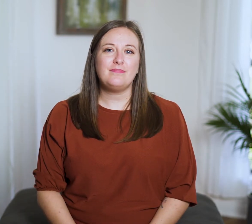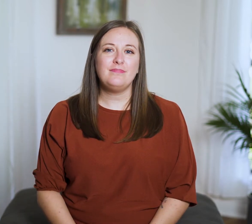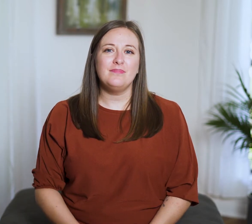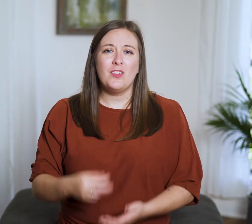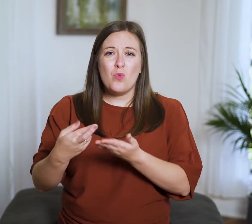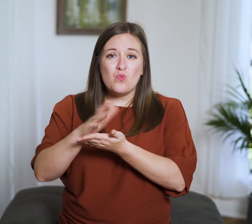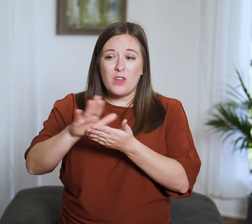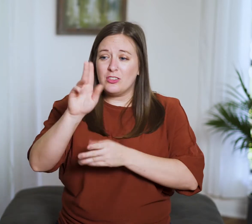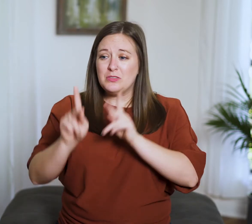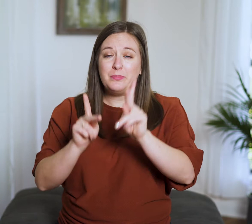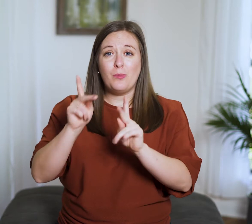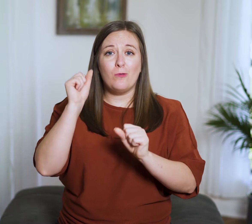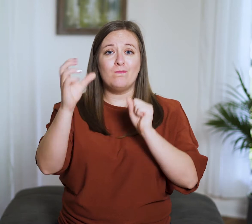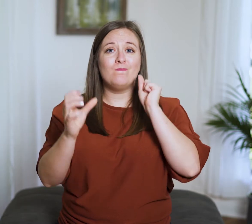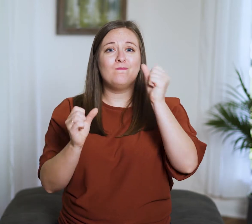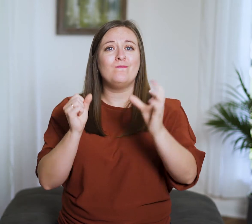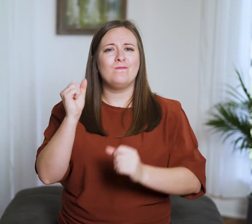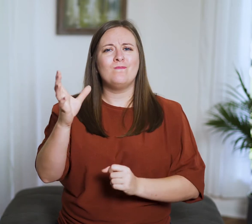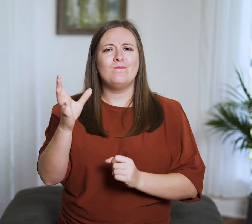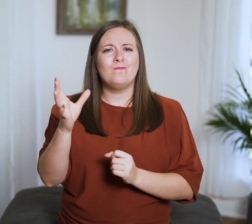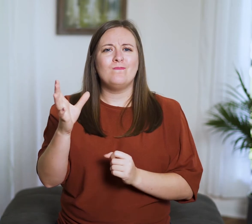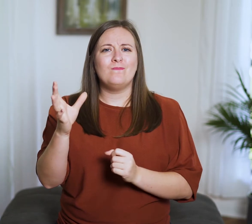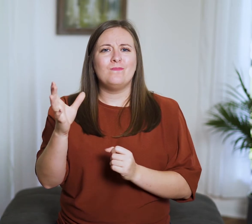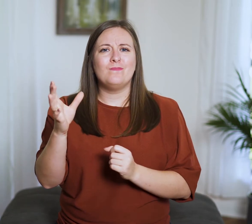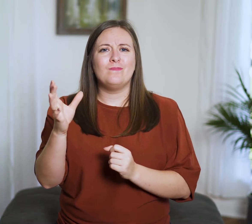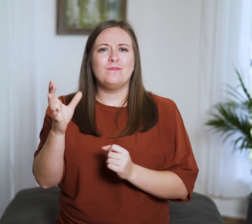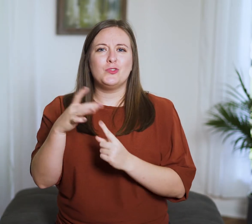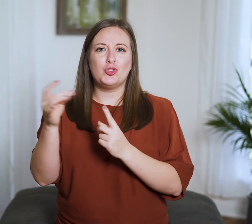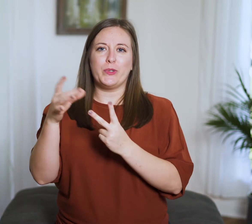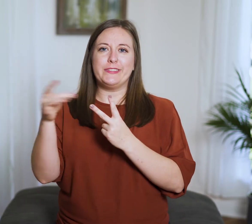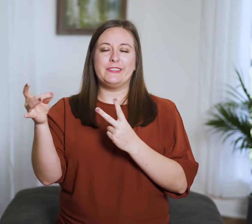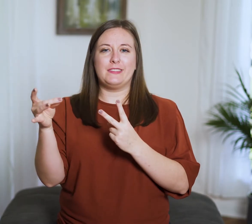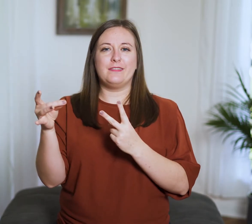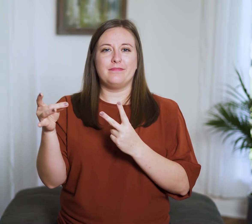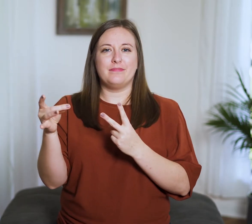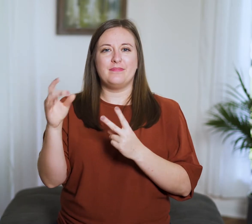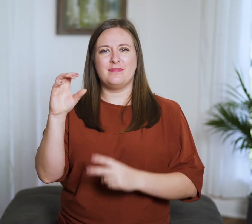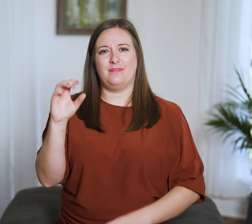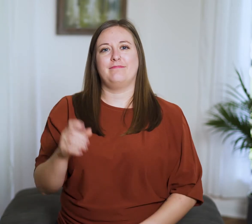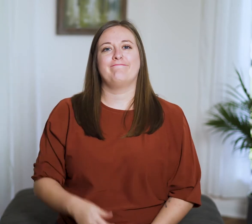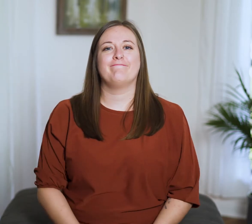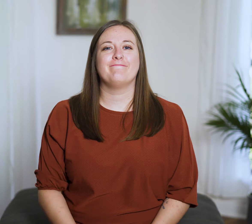The tongue of the righteous is choice silver...